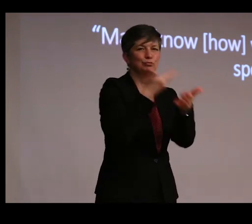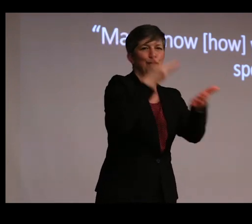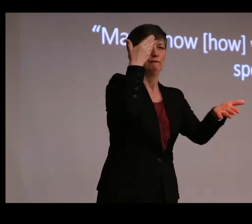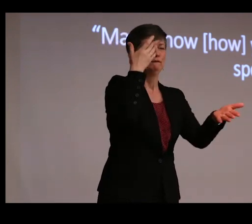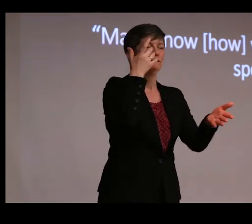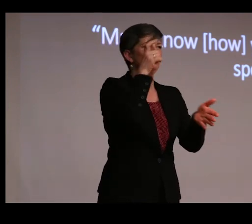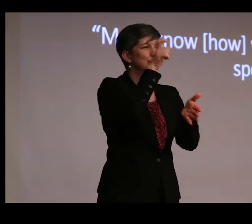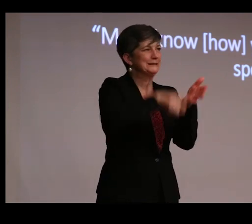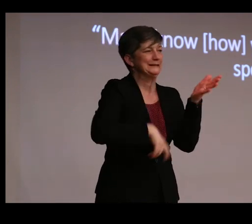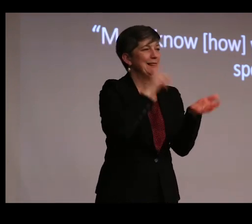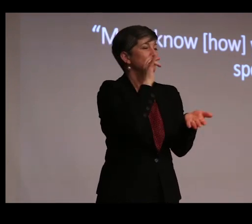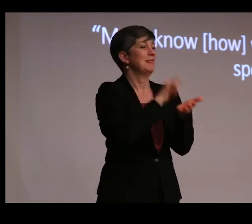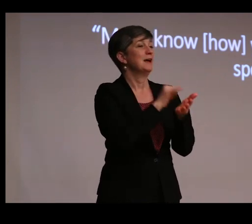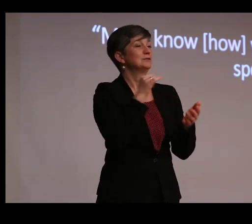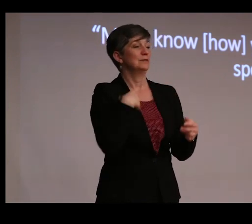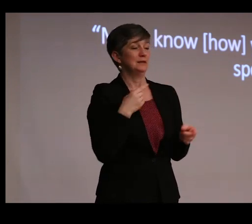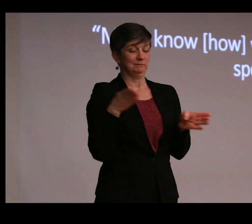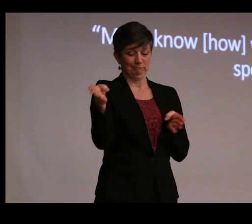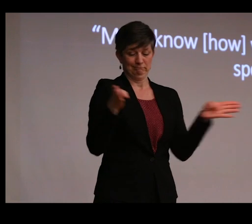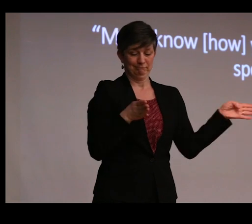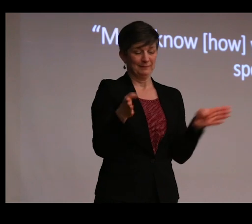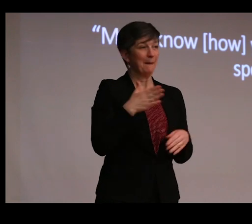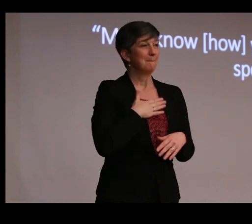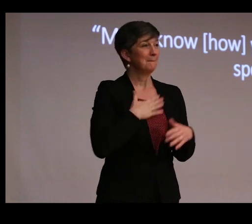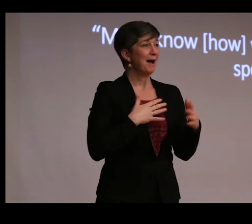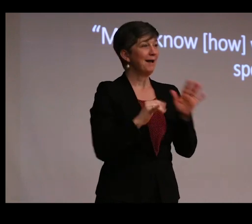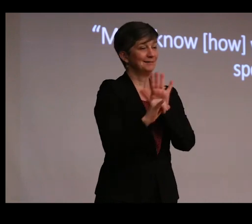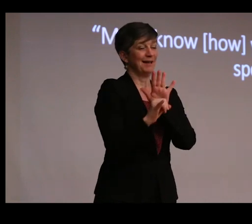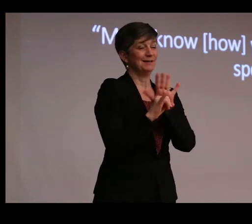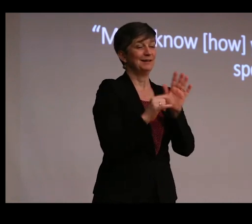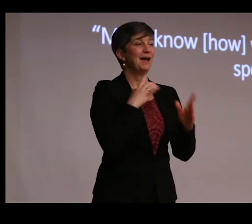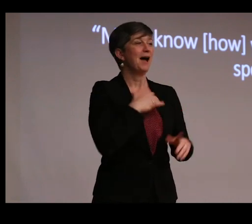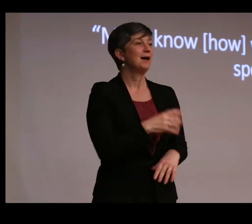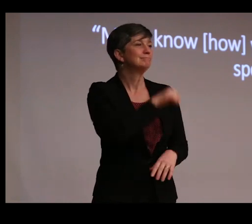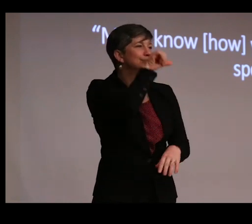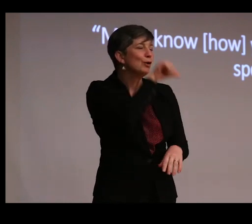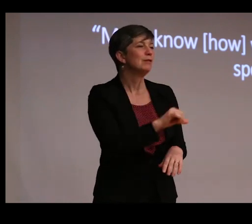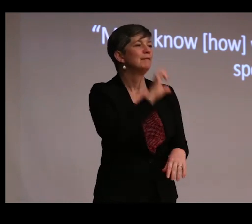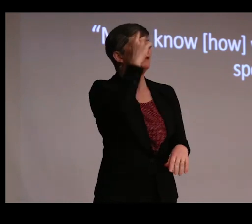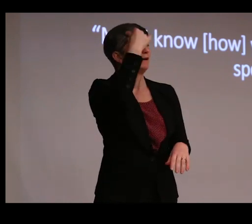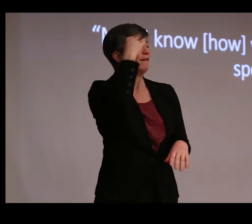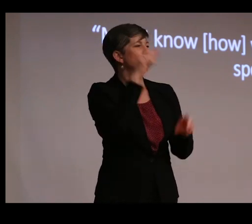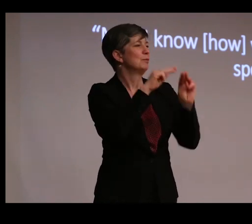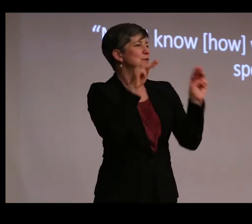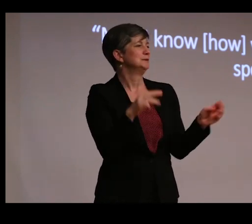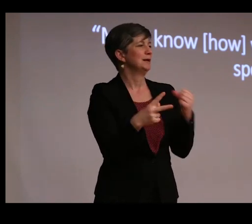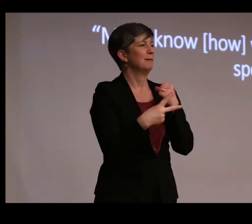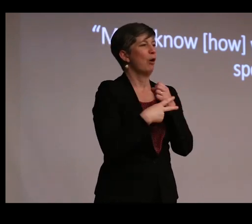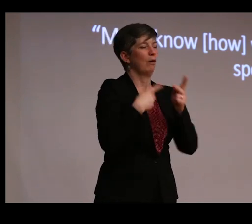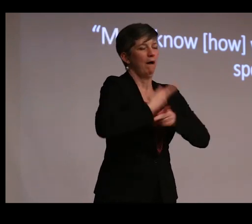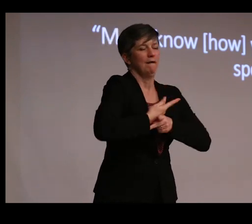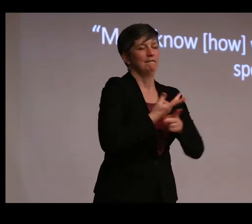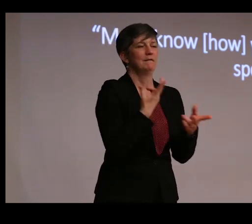And it's for these two parts of my professional identity that I especially love the Government Museum Archive because it offers an opportunity